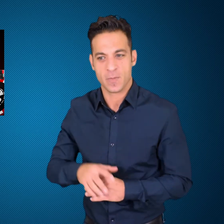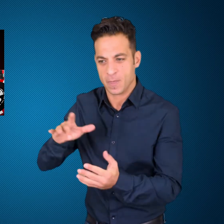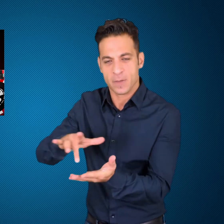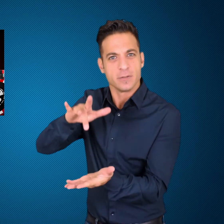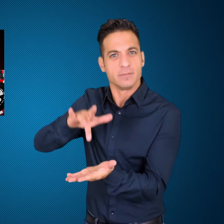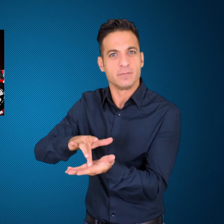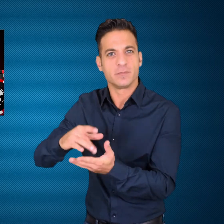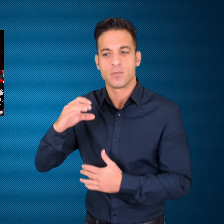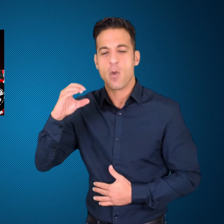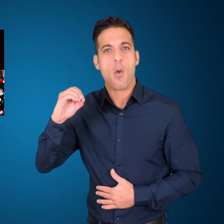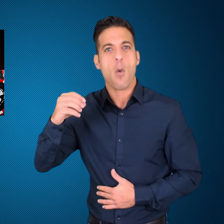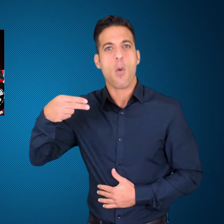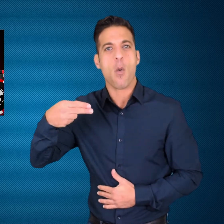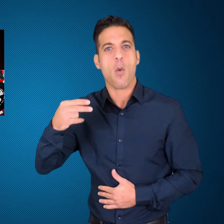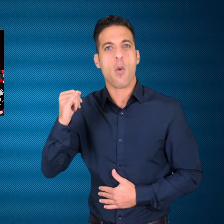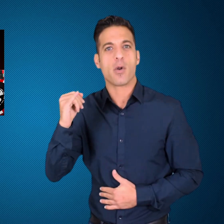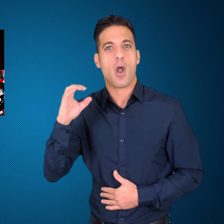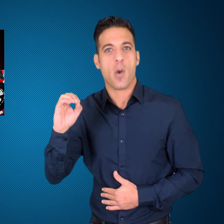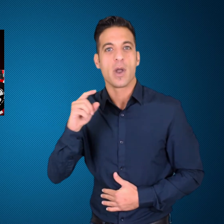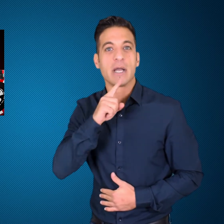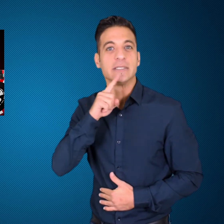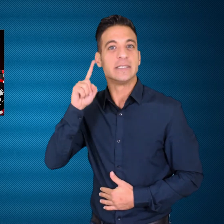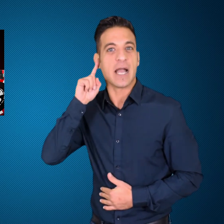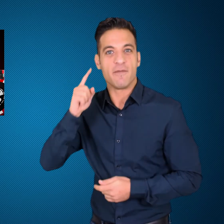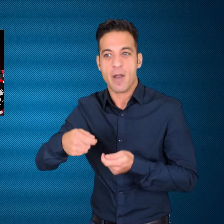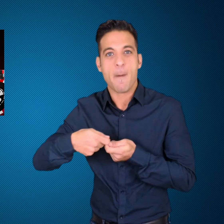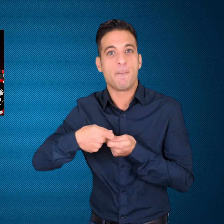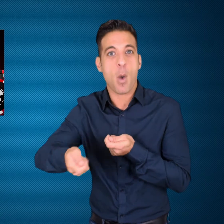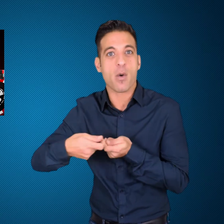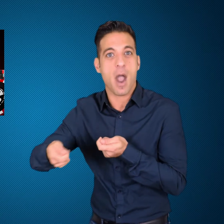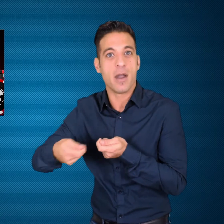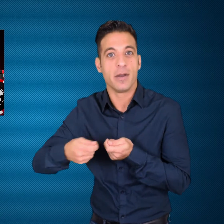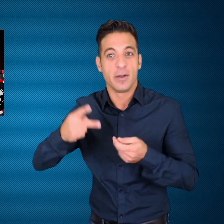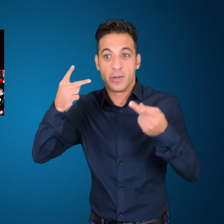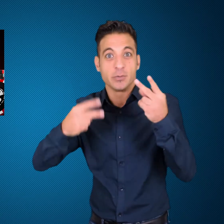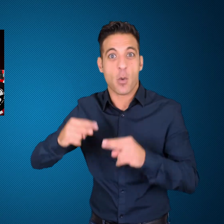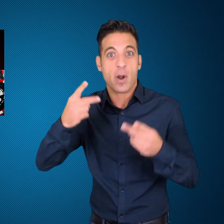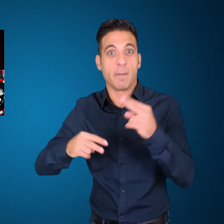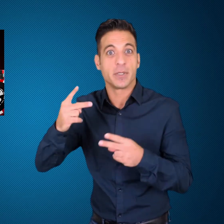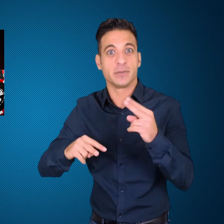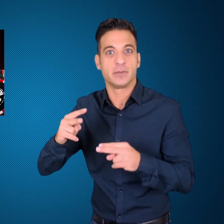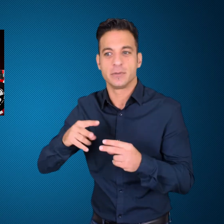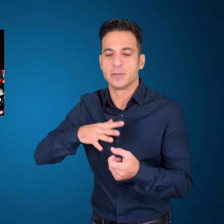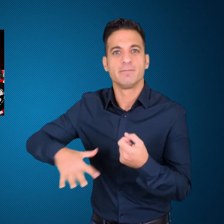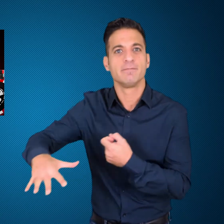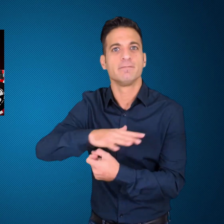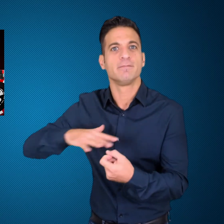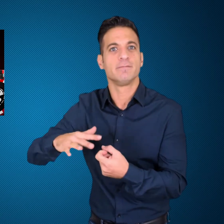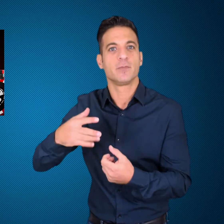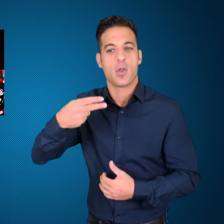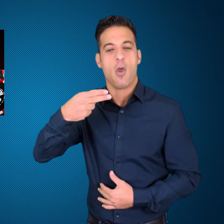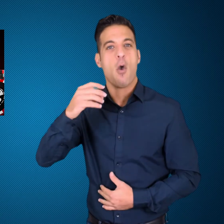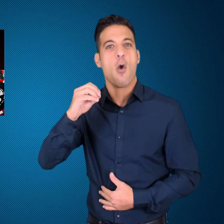Championship" tournament at Hollywood Casino in the US state of Ohio, Achille